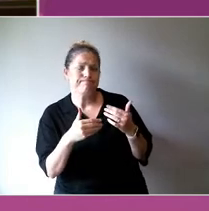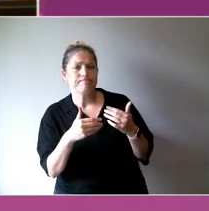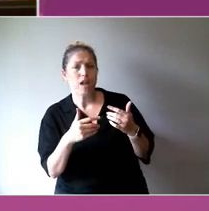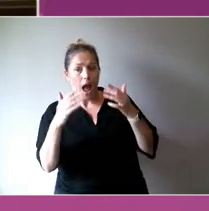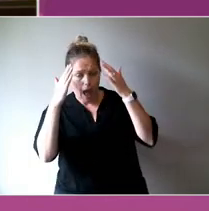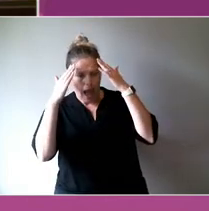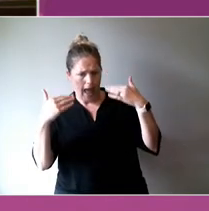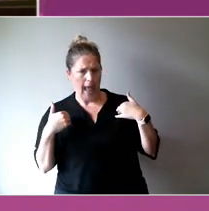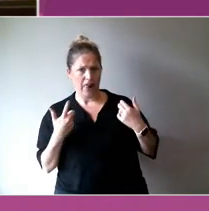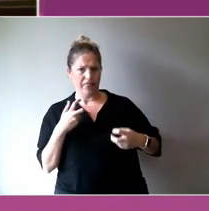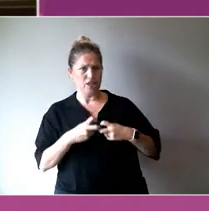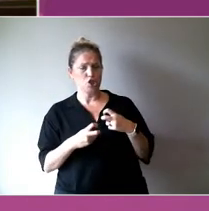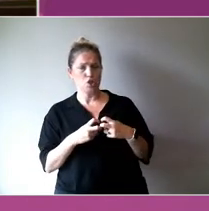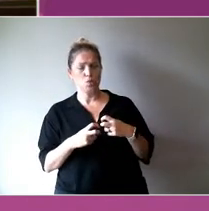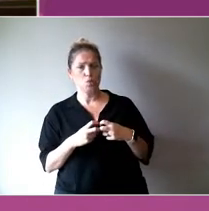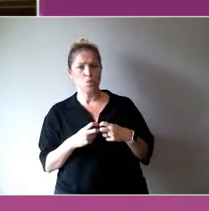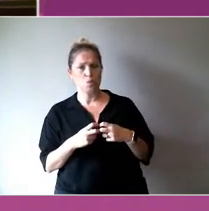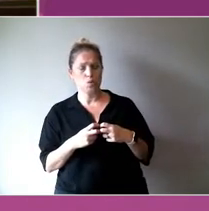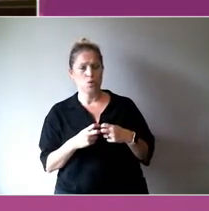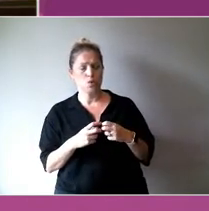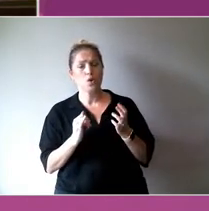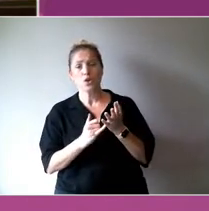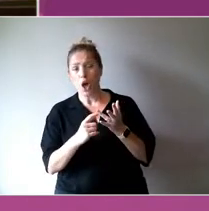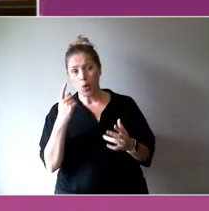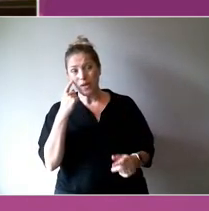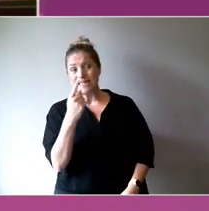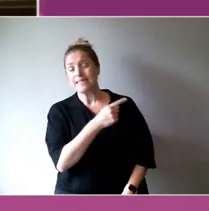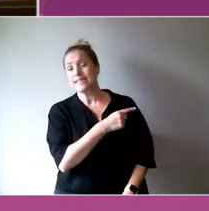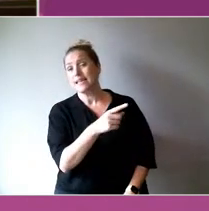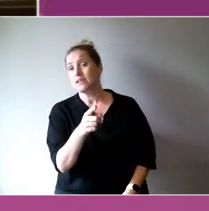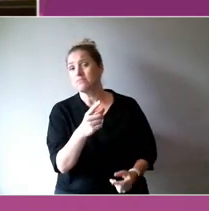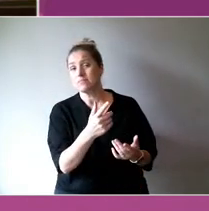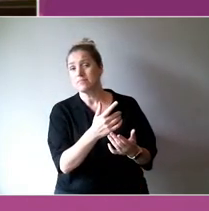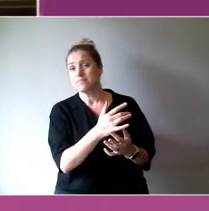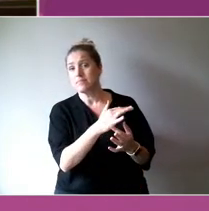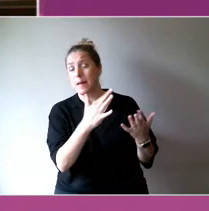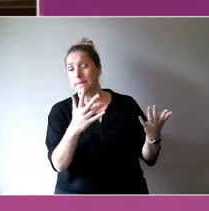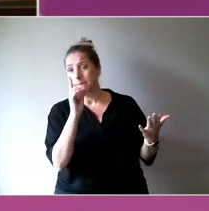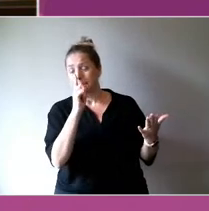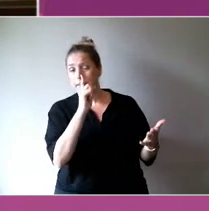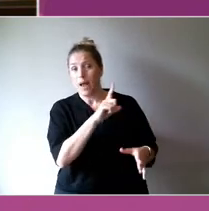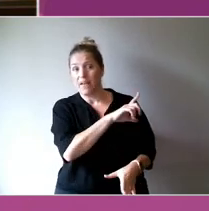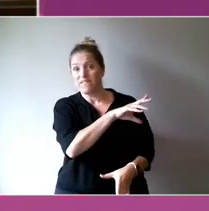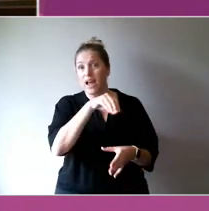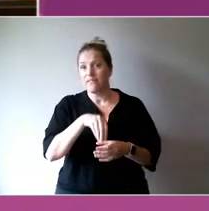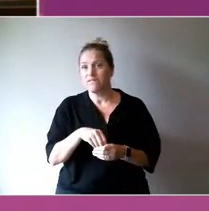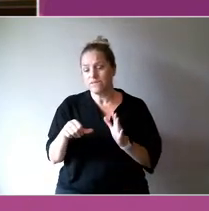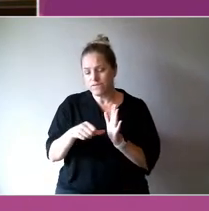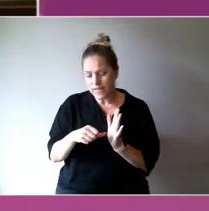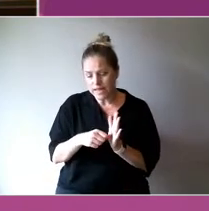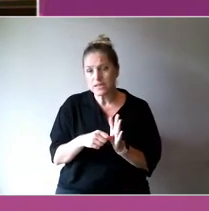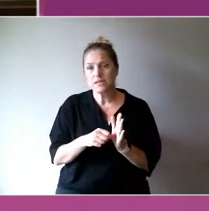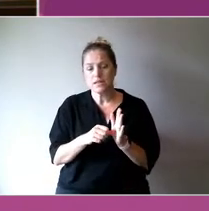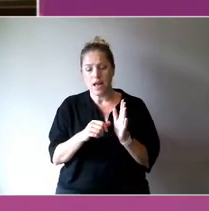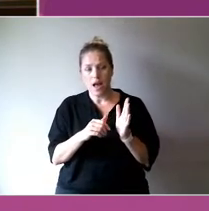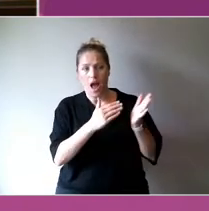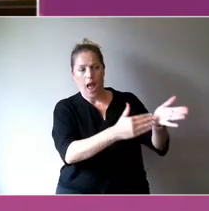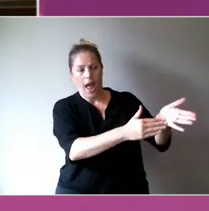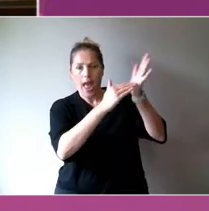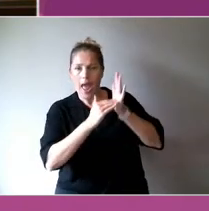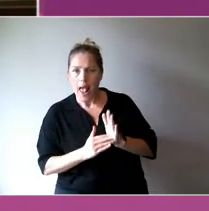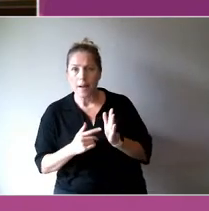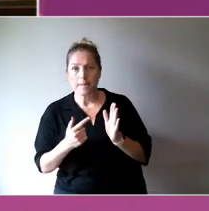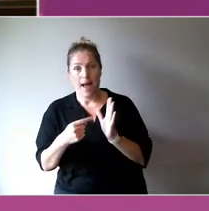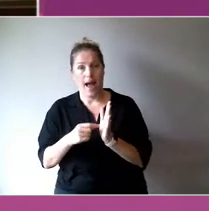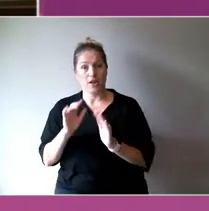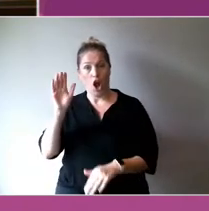So we're seeing invest in people having health delivered at home so we don't - the costs